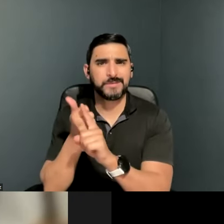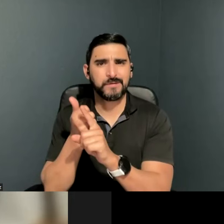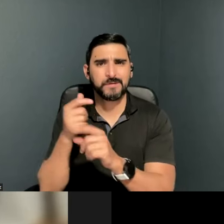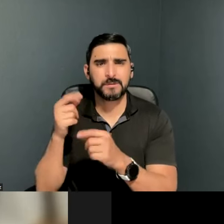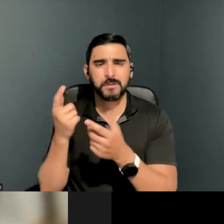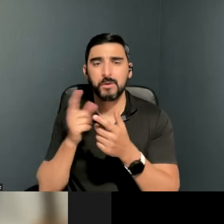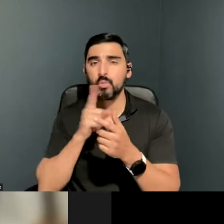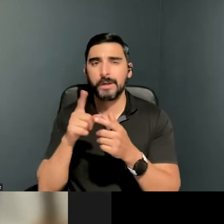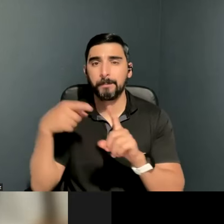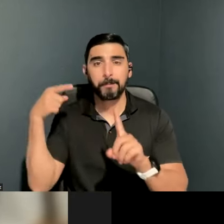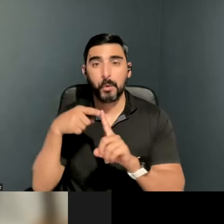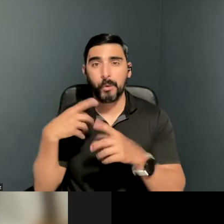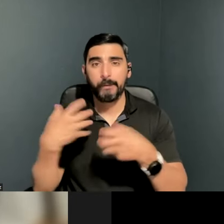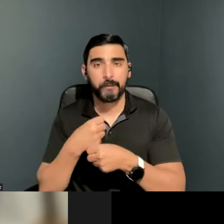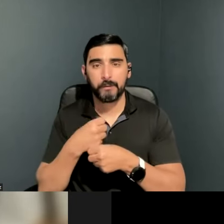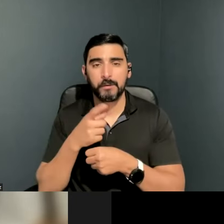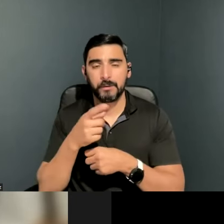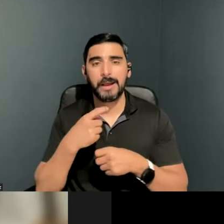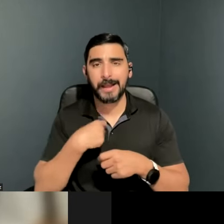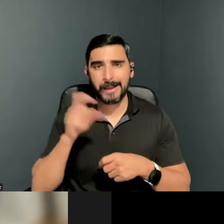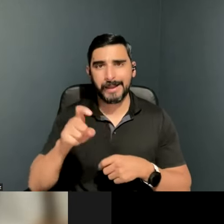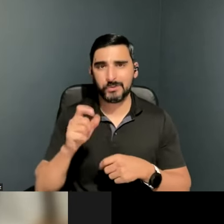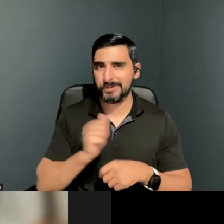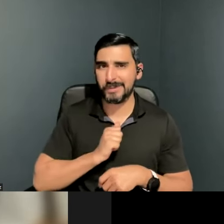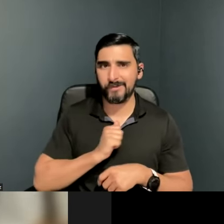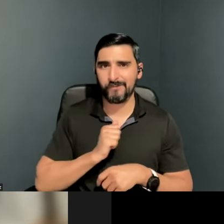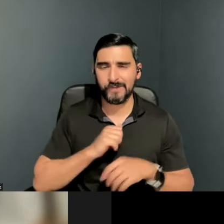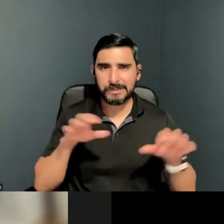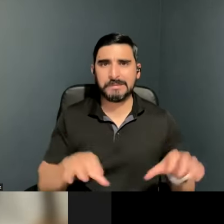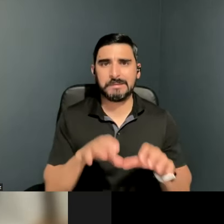it is I ended up having to do a lot of stuff on my own. So I haven’t really had - I didn’t have the